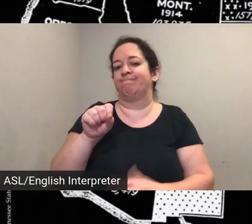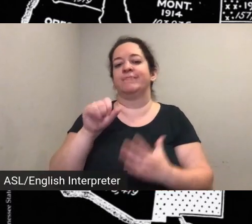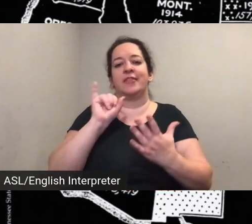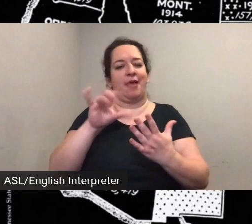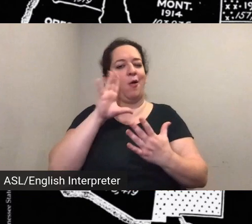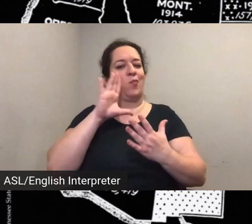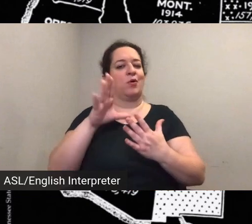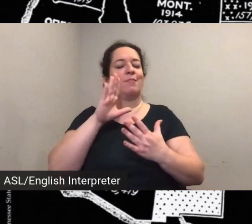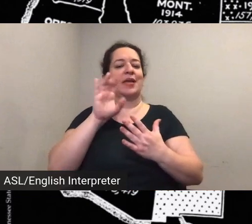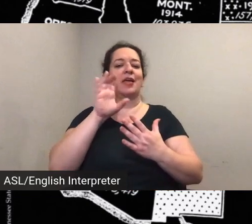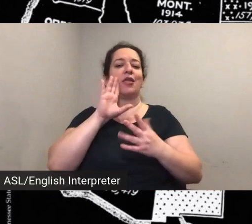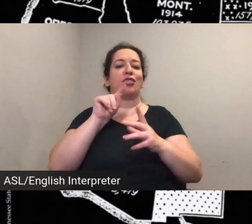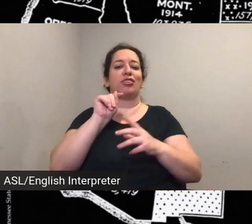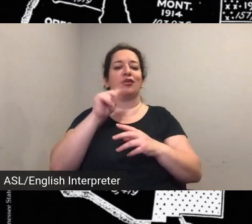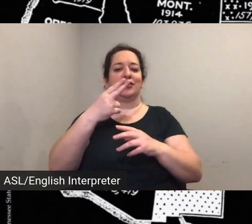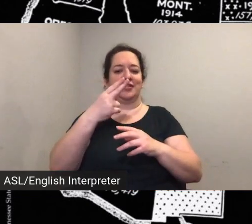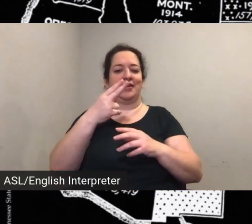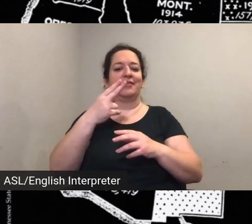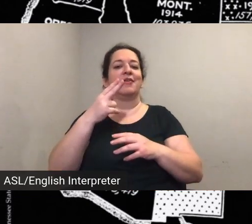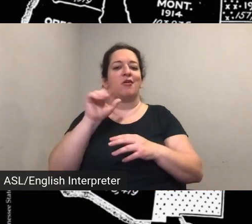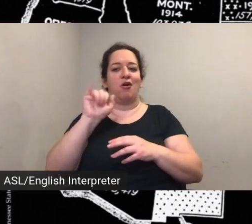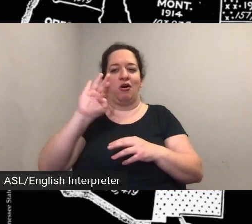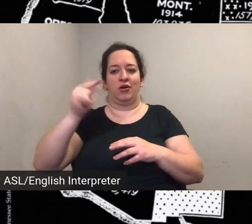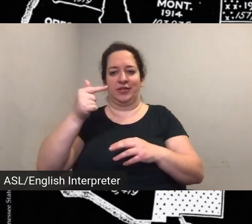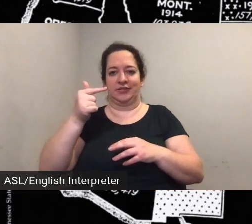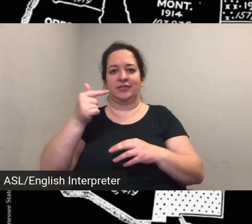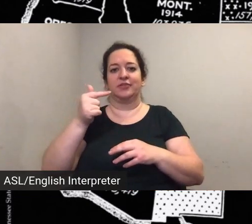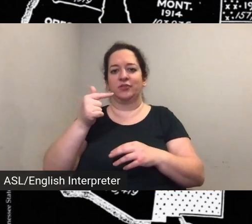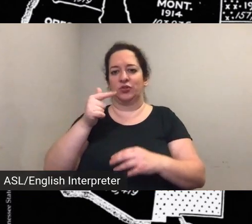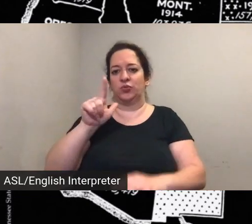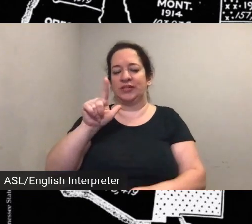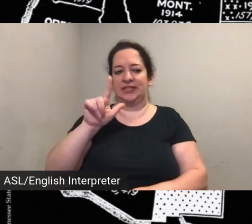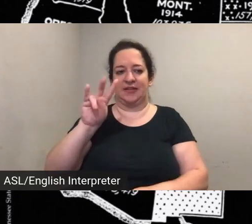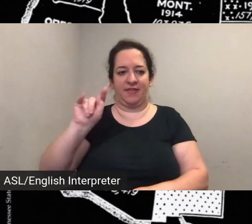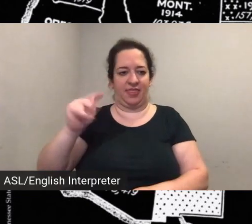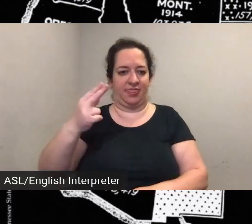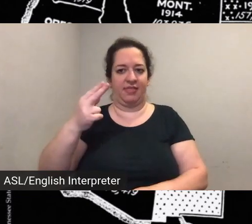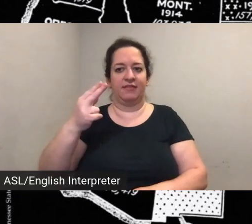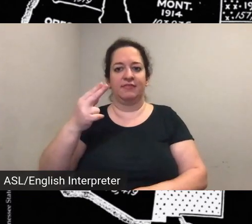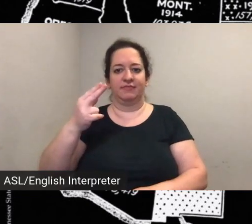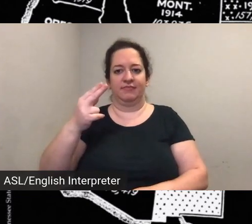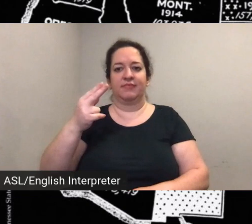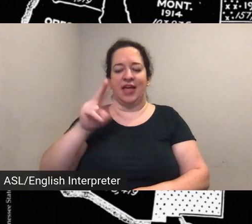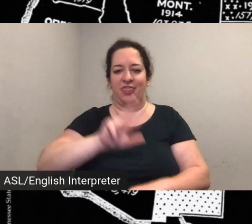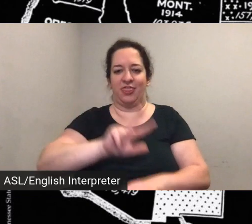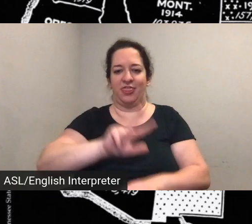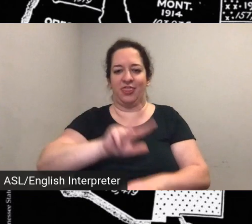august 27th at 4 pm it's free you can rsvp on the peel website